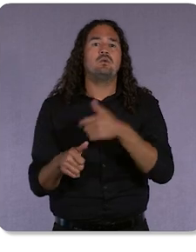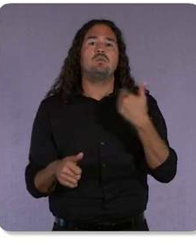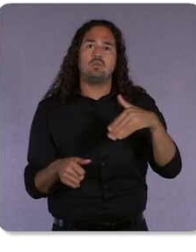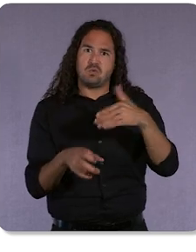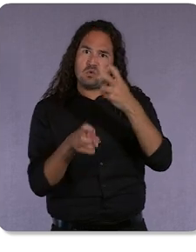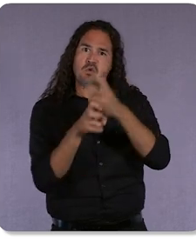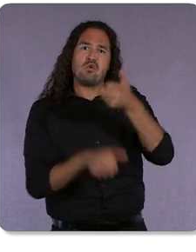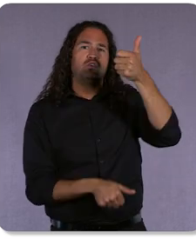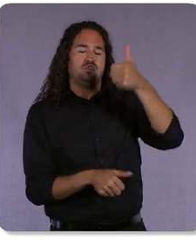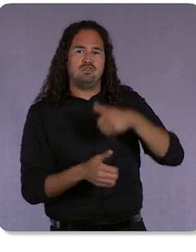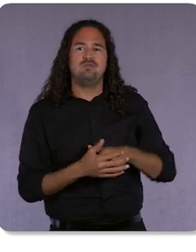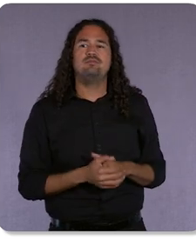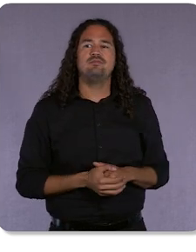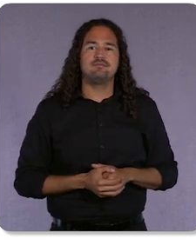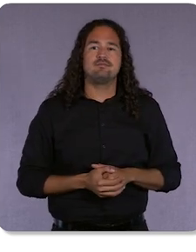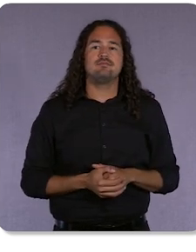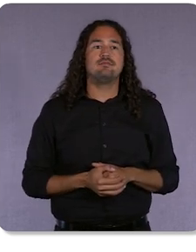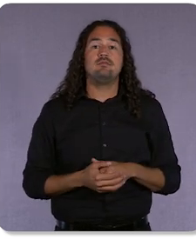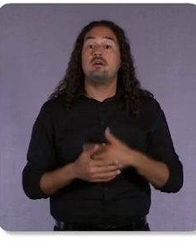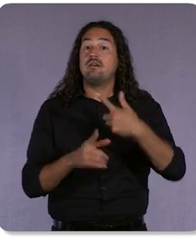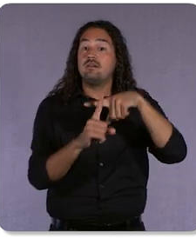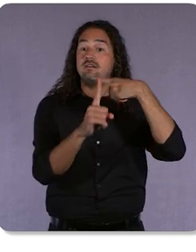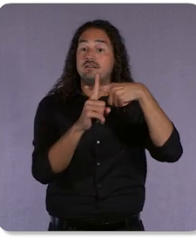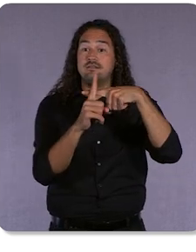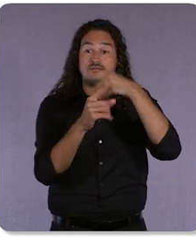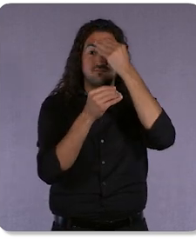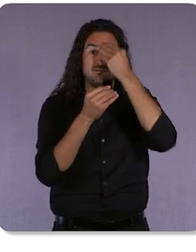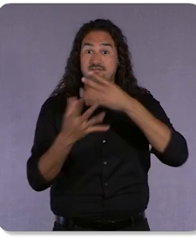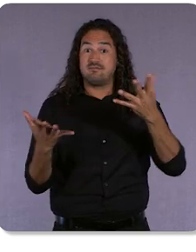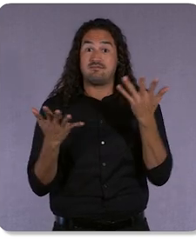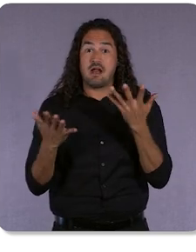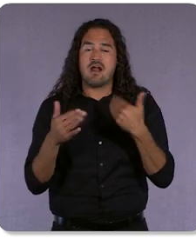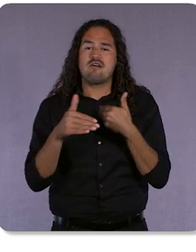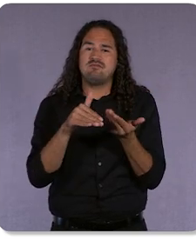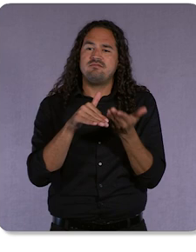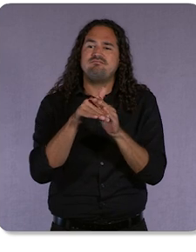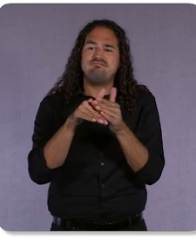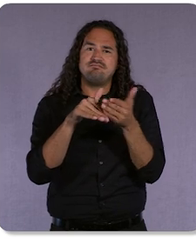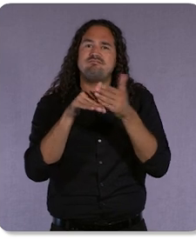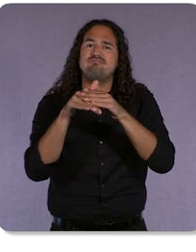Now, the good news is, there’s been a step-function change in the ability for machines to understand language.